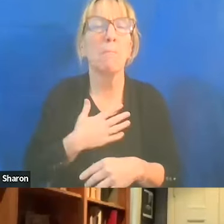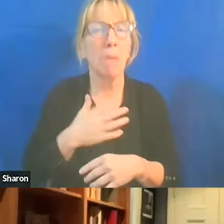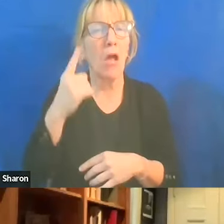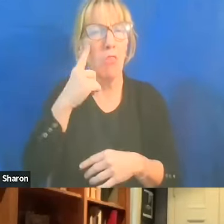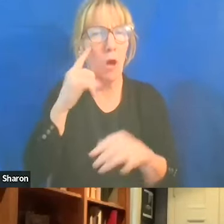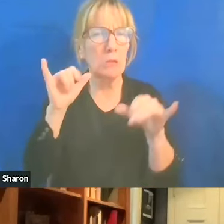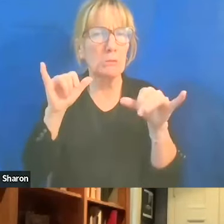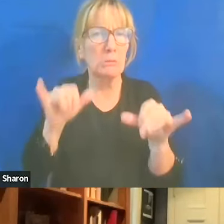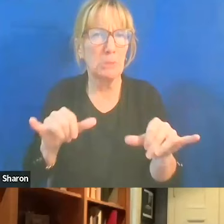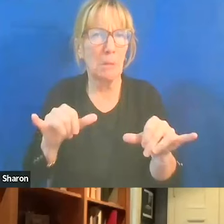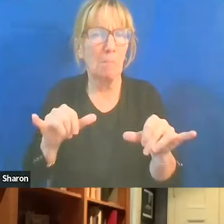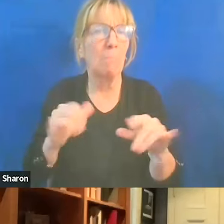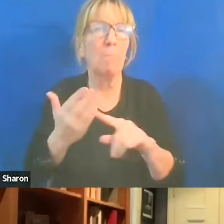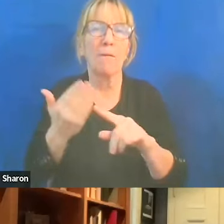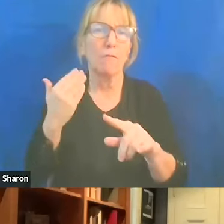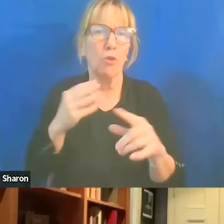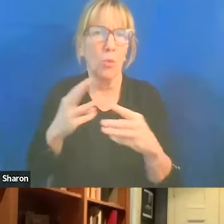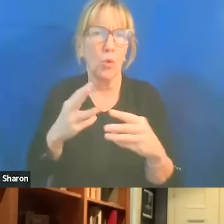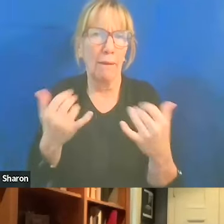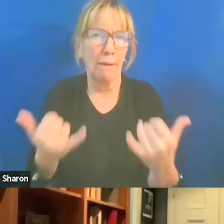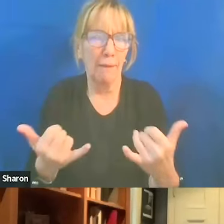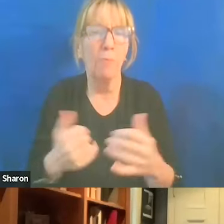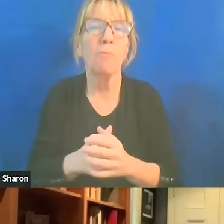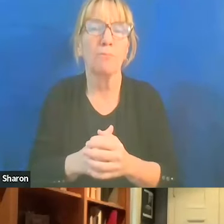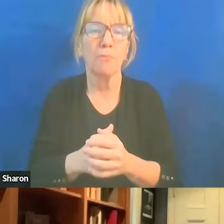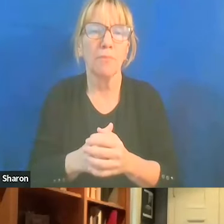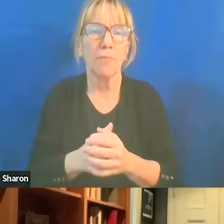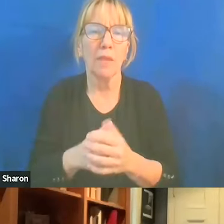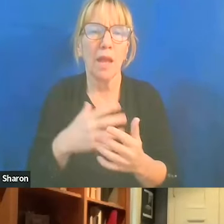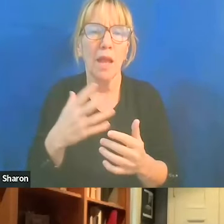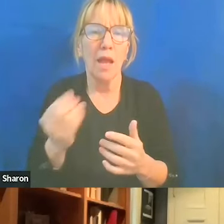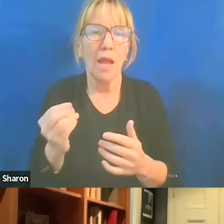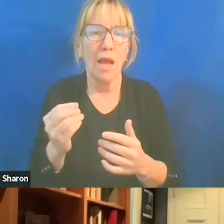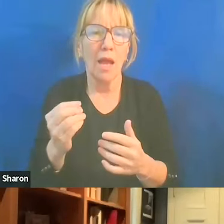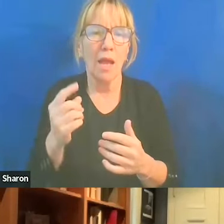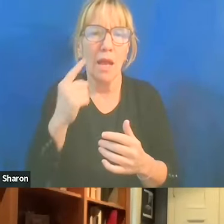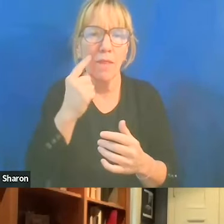I think... And I wrote a piece for an Israeli think tank a couple of years ago about this.